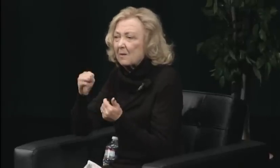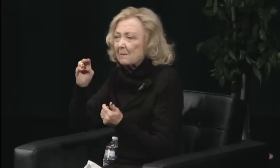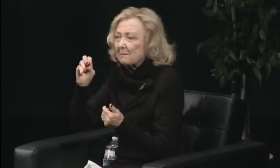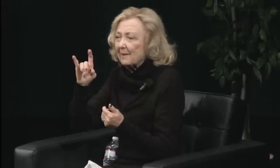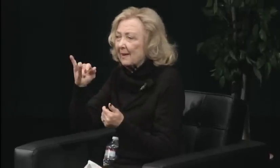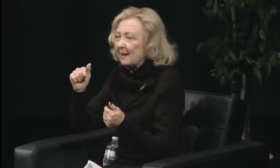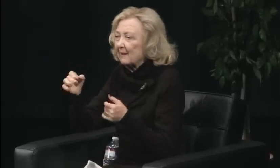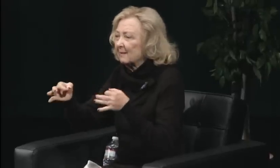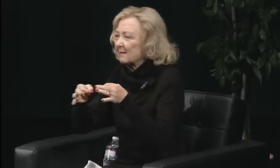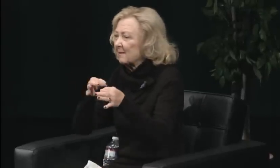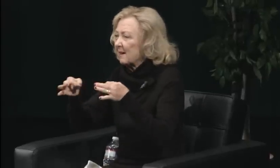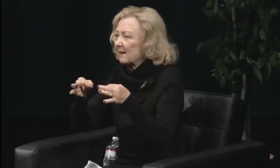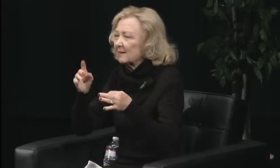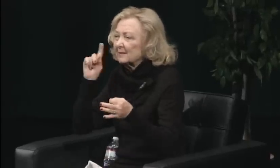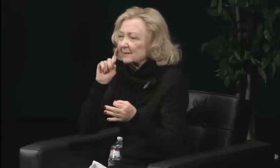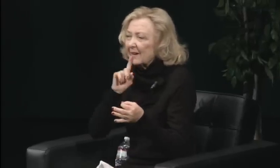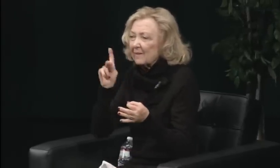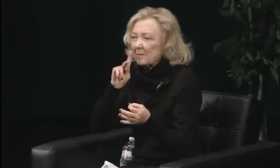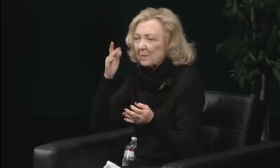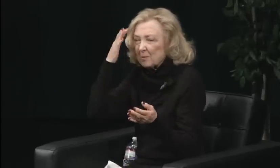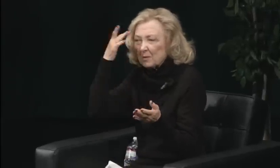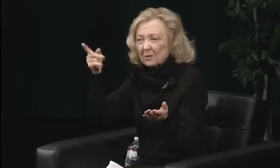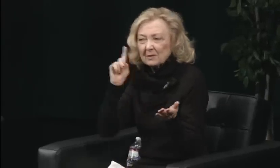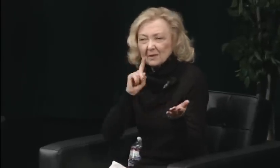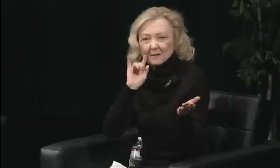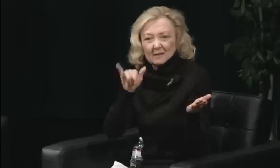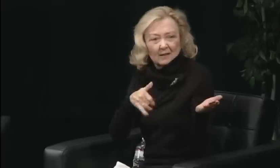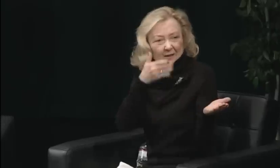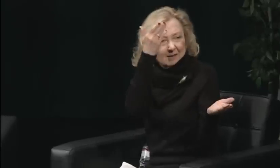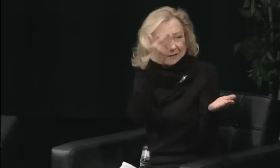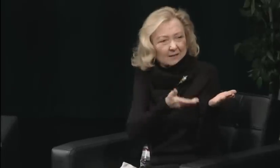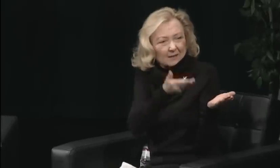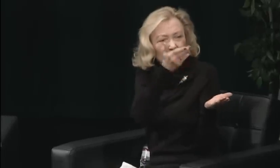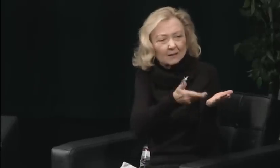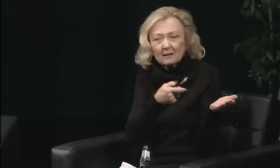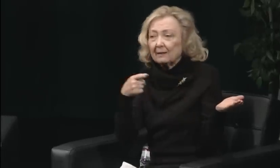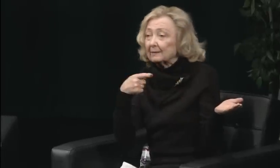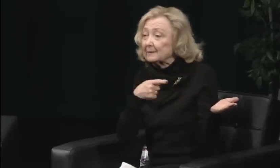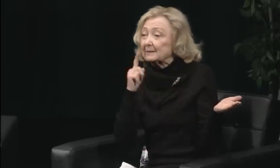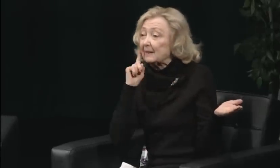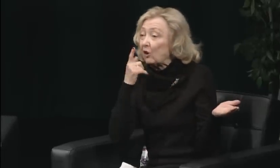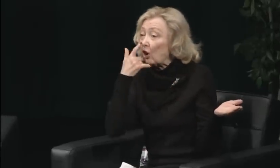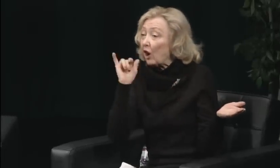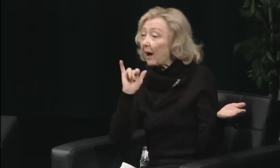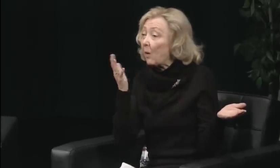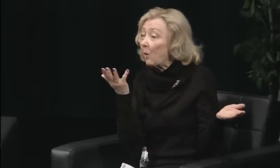Come over here and help out." I said okay. So we ended up on the same team, Jane and I,